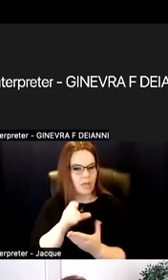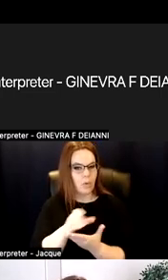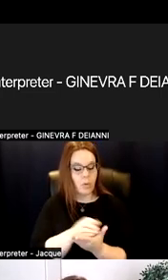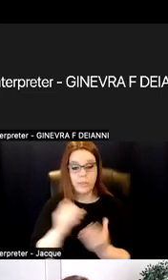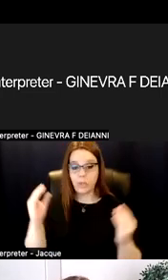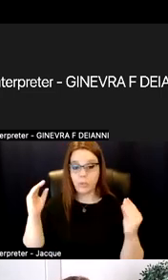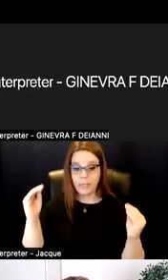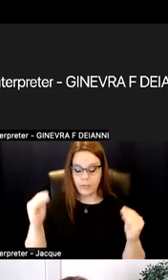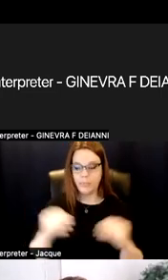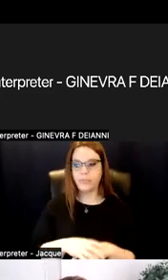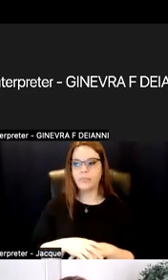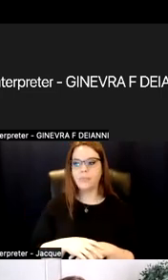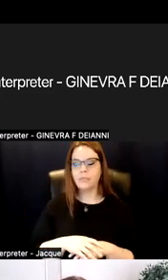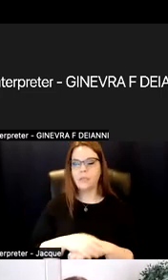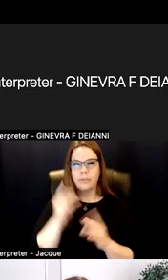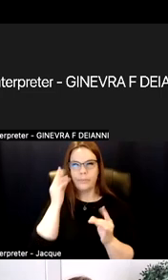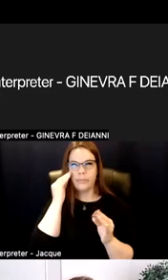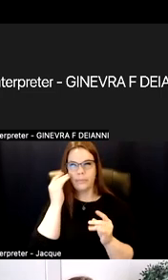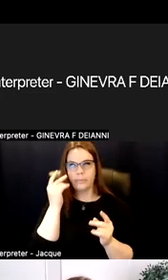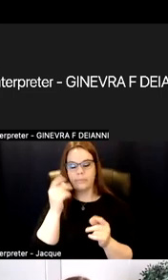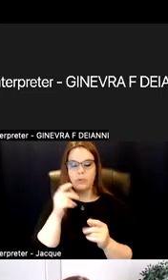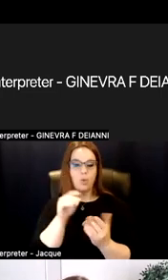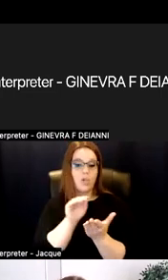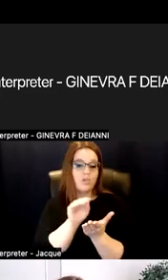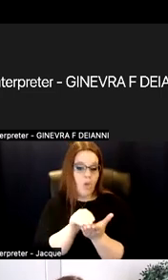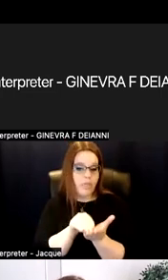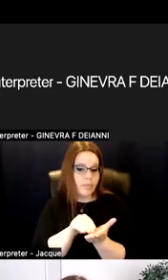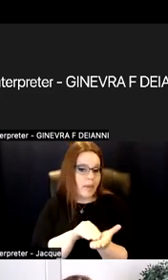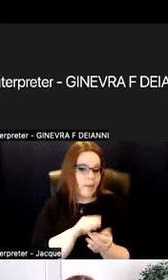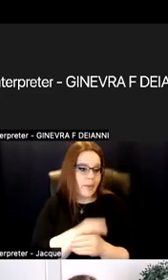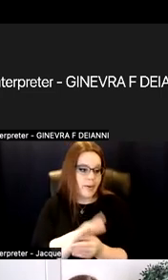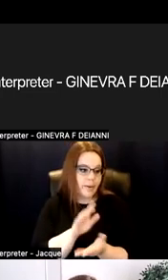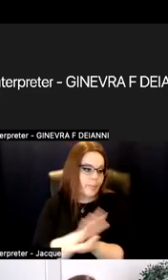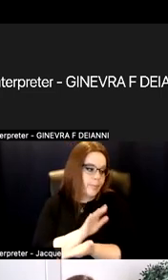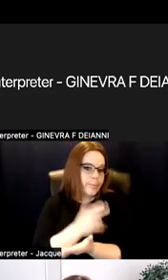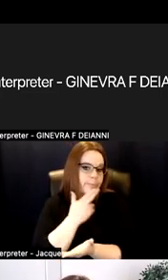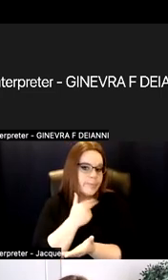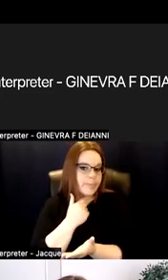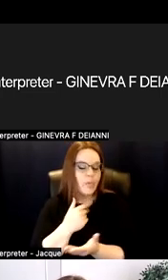And so refresh your memory and you could just jot these down on a Post-It note or maybe have them off the top of your head